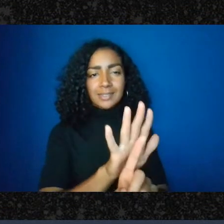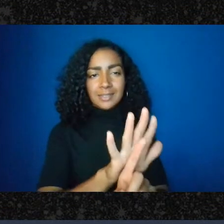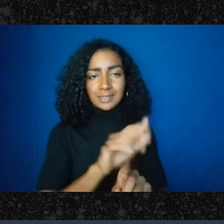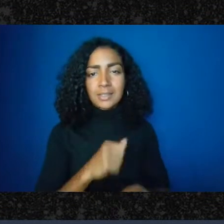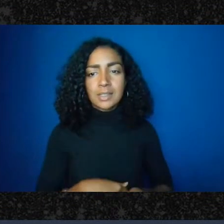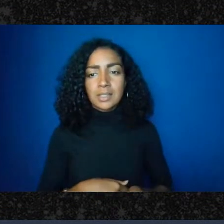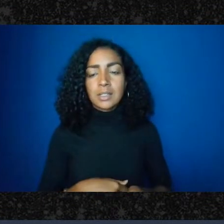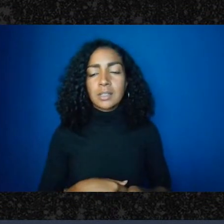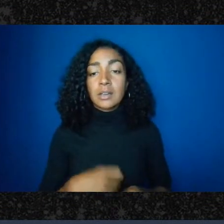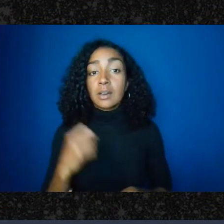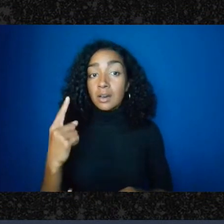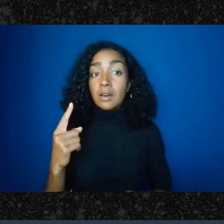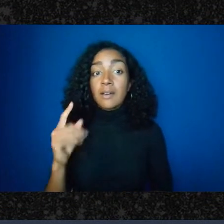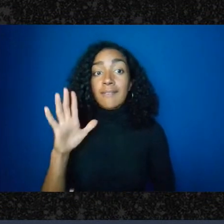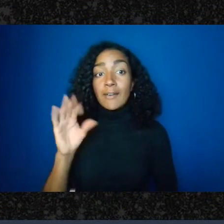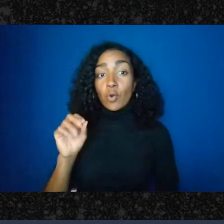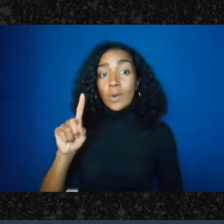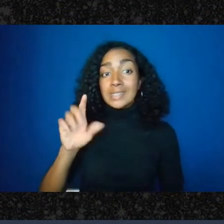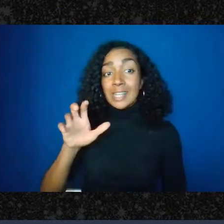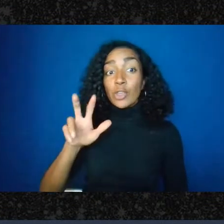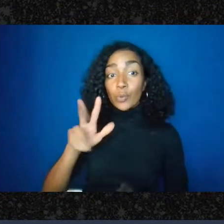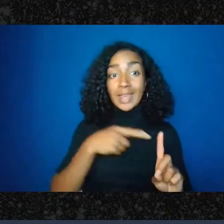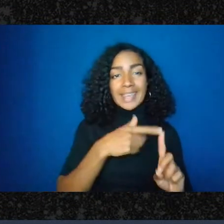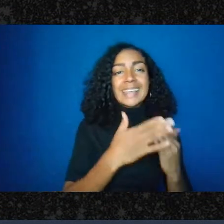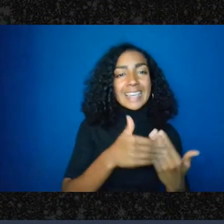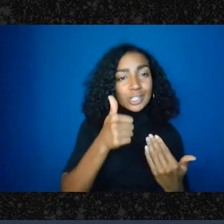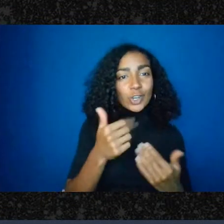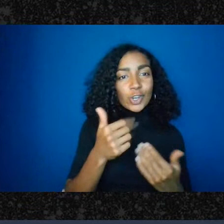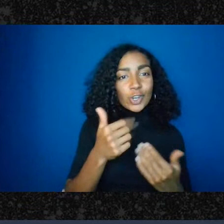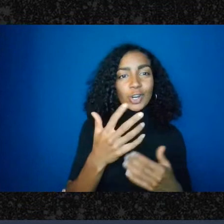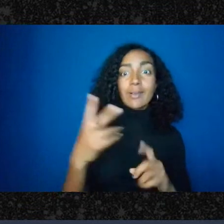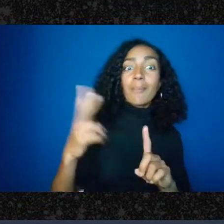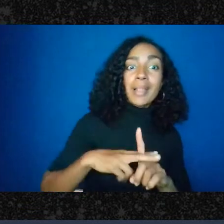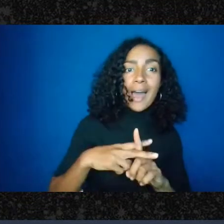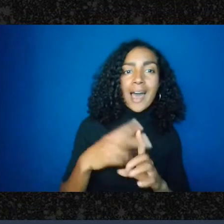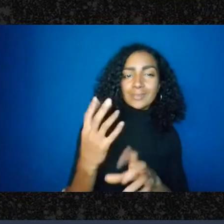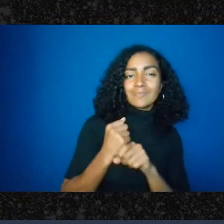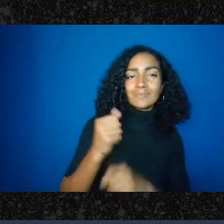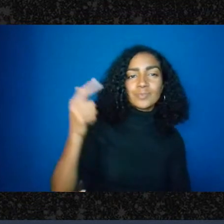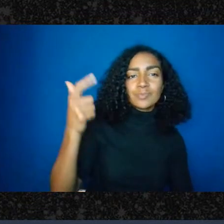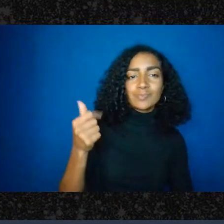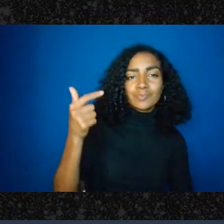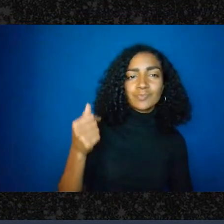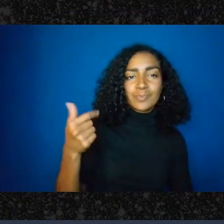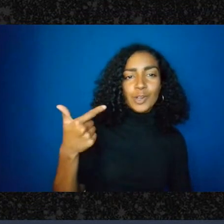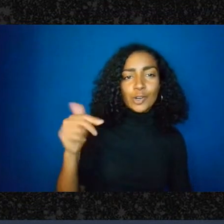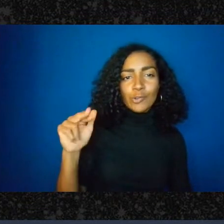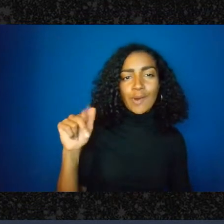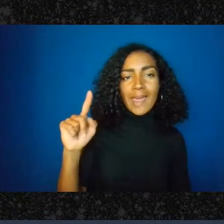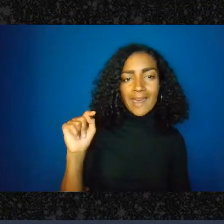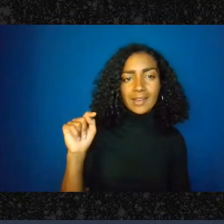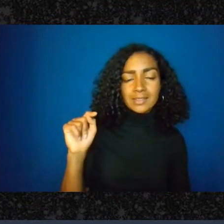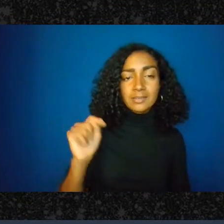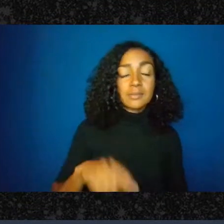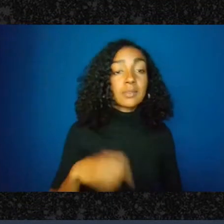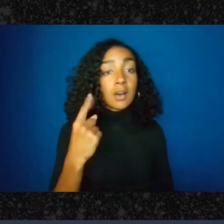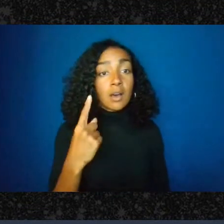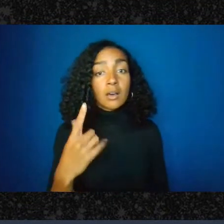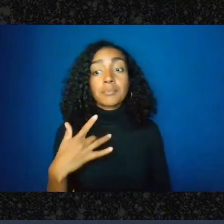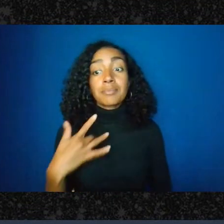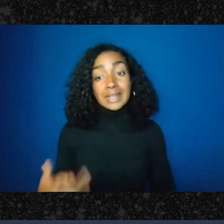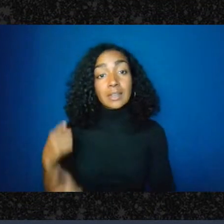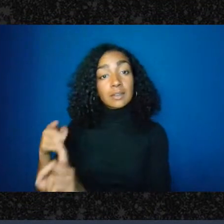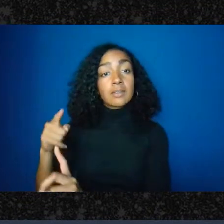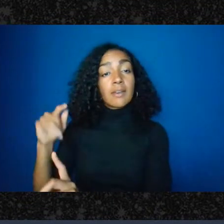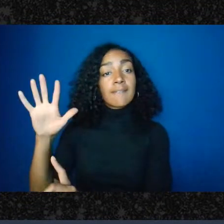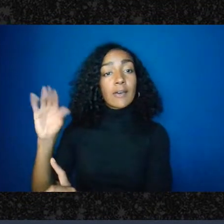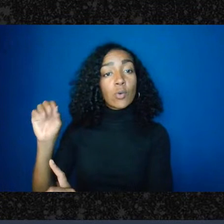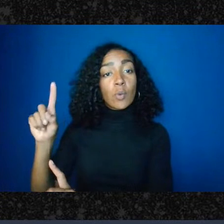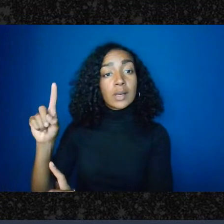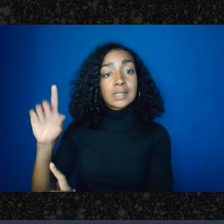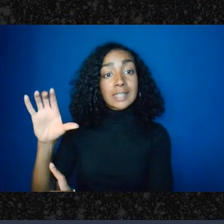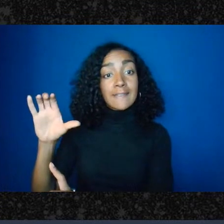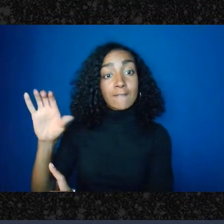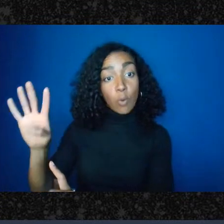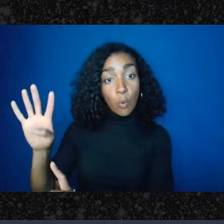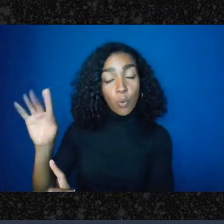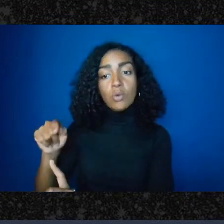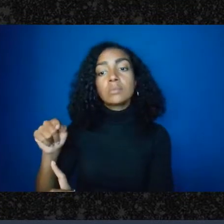eligible to get grants. As a general matter, 501 c4s are um what lots of